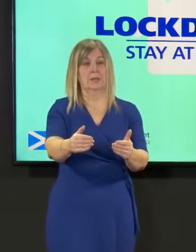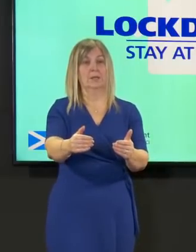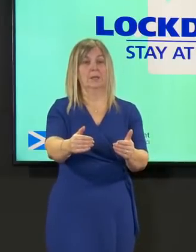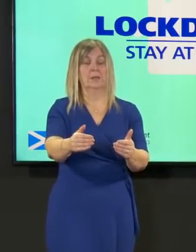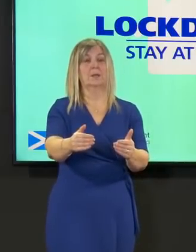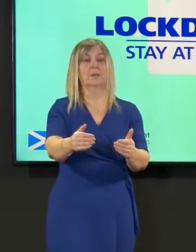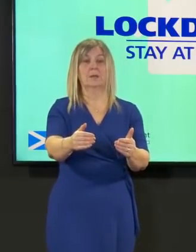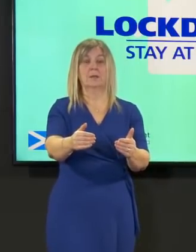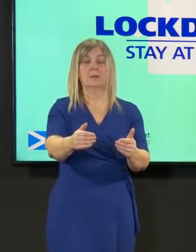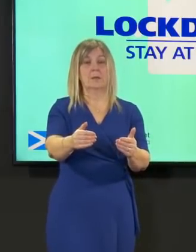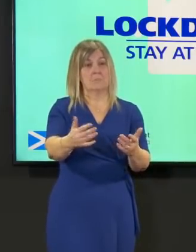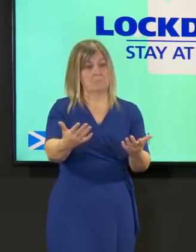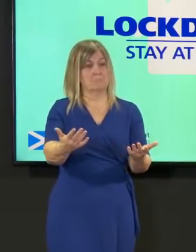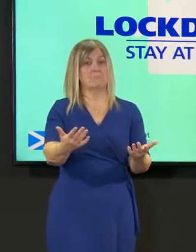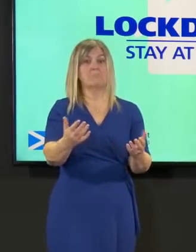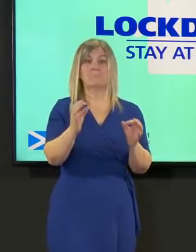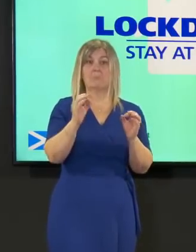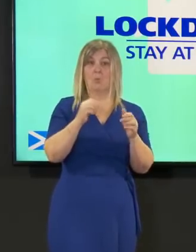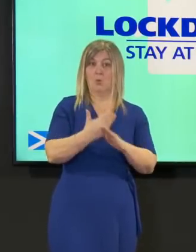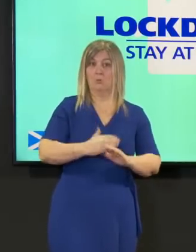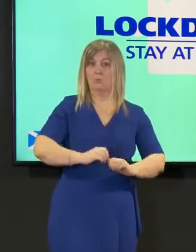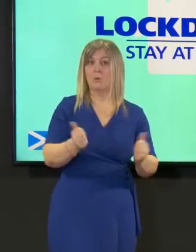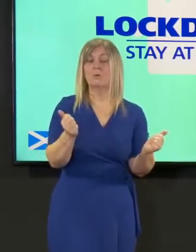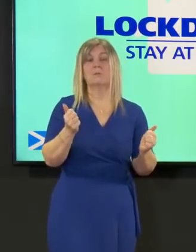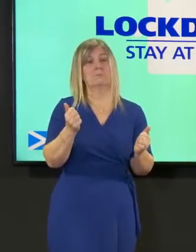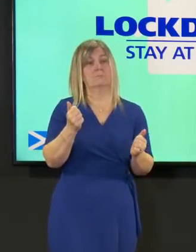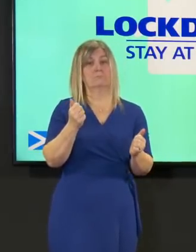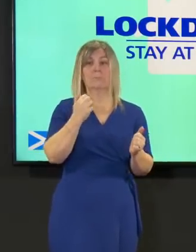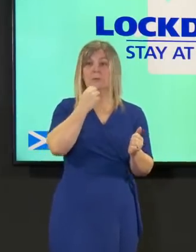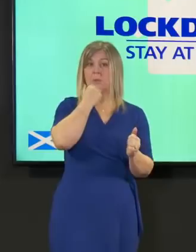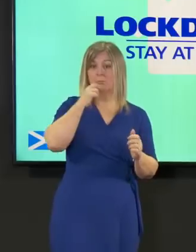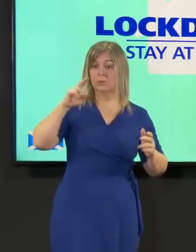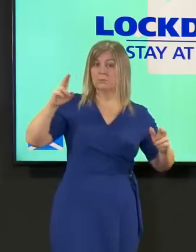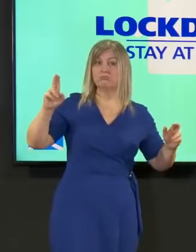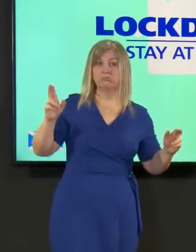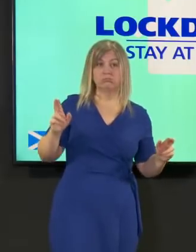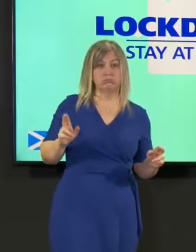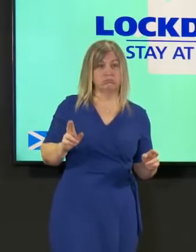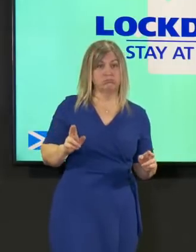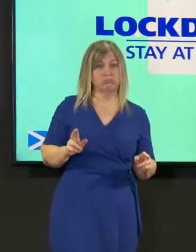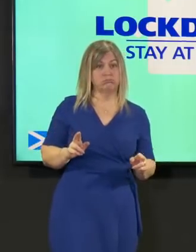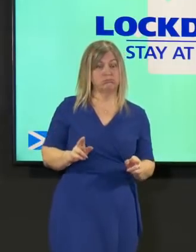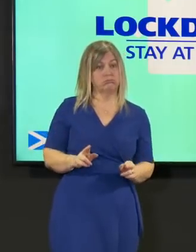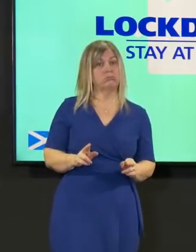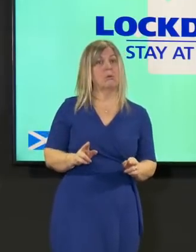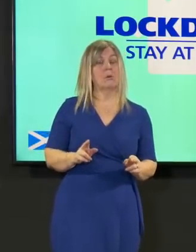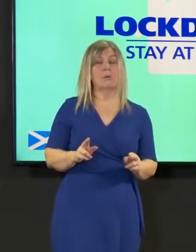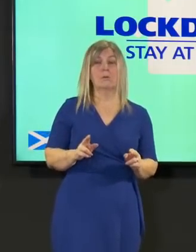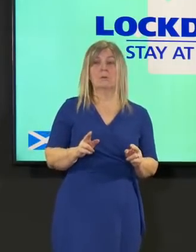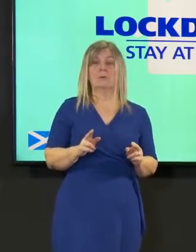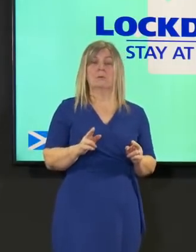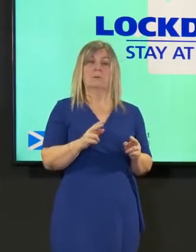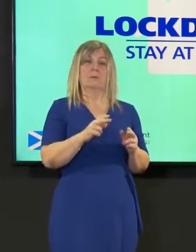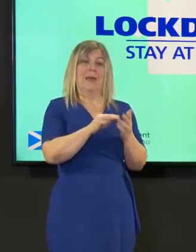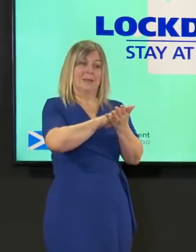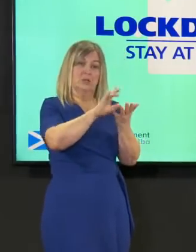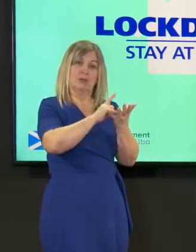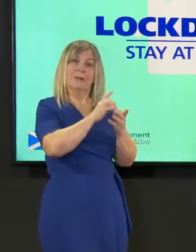the prevalence of the virus reducing the numbers and the pressure on our nhs declining so that